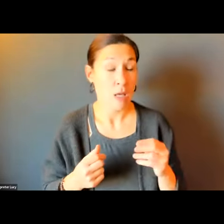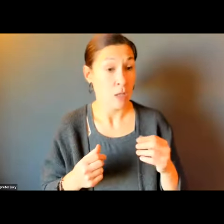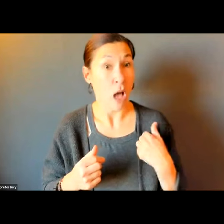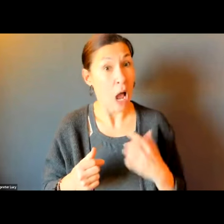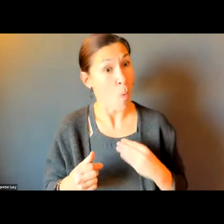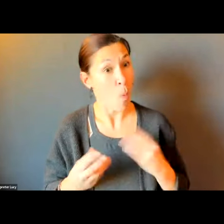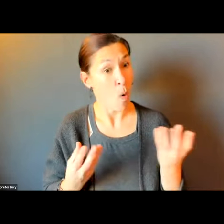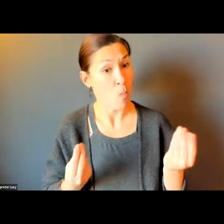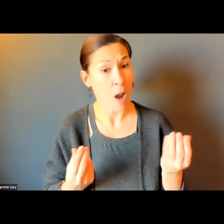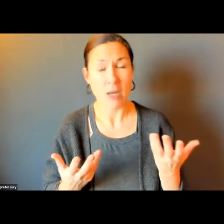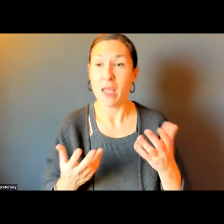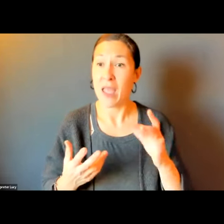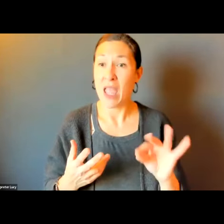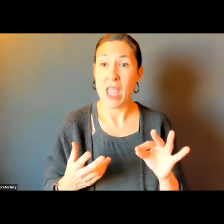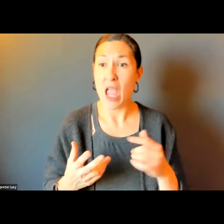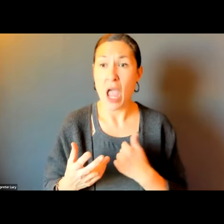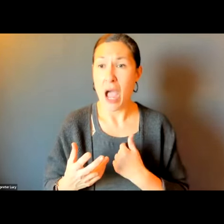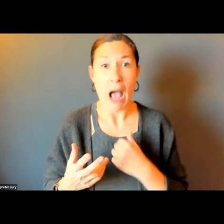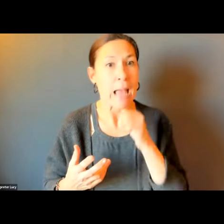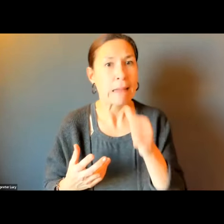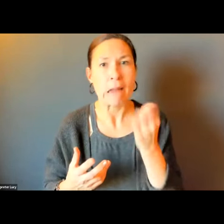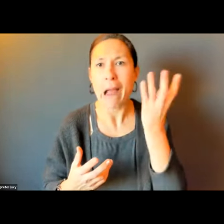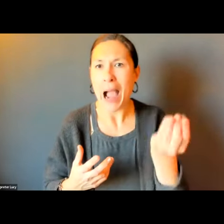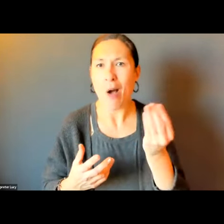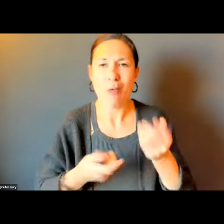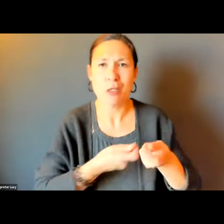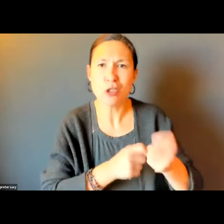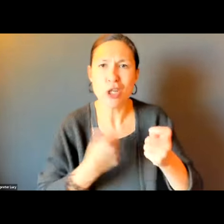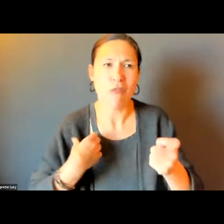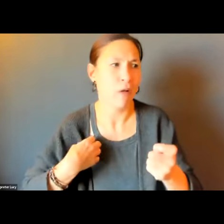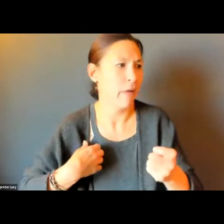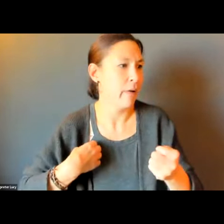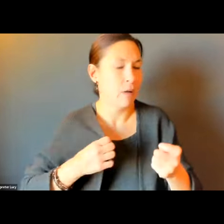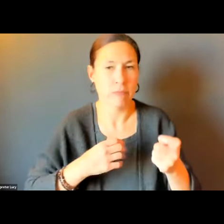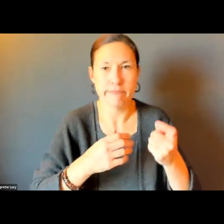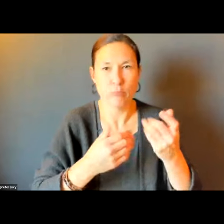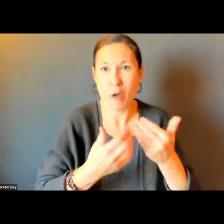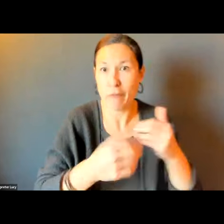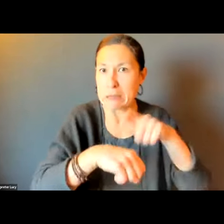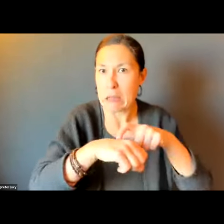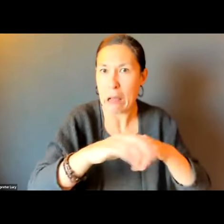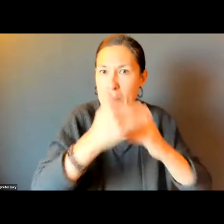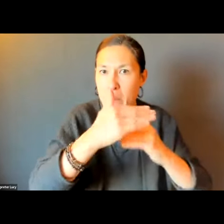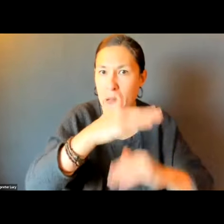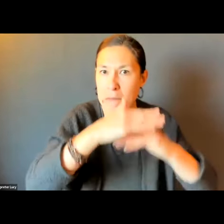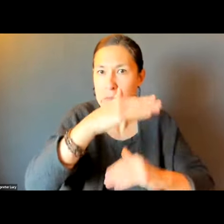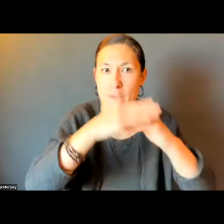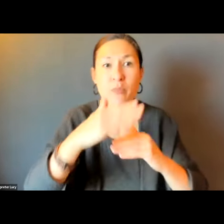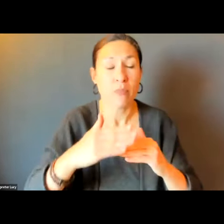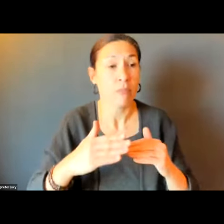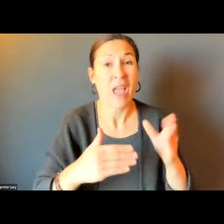UP, LAST YEAR AGAIN GREETING MY NEIGHBORHOOD ASSOCIATION MESSAGES ON SOCIAL MEDIA, PEOPLE LIKE OURSELVES WHO DIDN'T GET OUTSIDE IN SHOVEL WITHIN THE